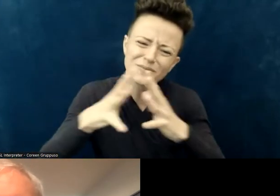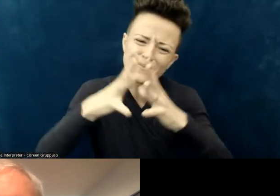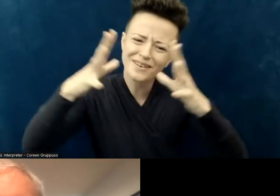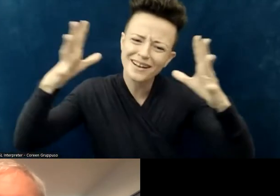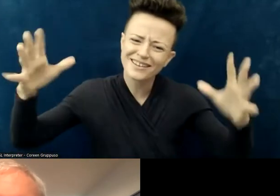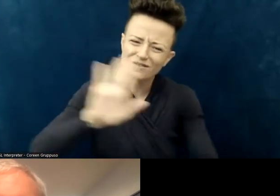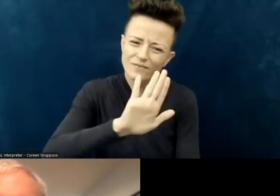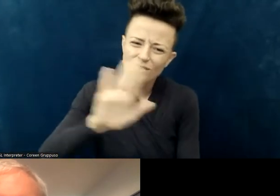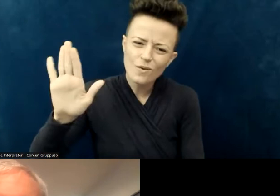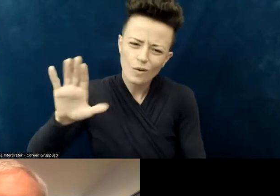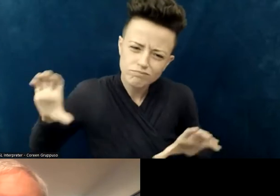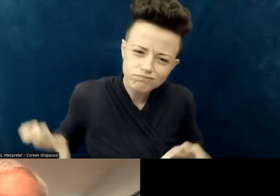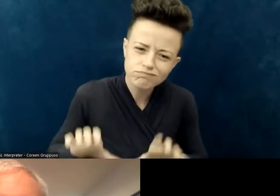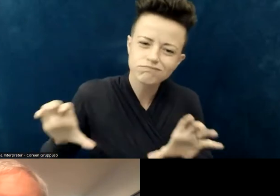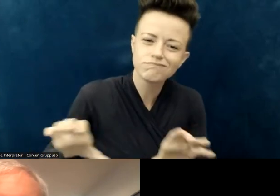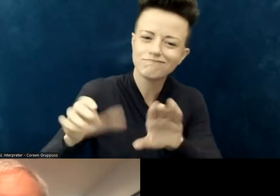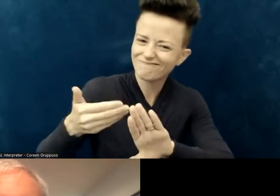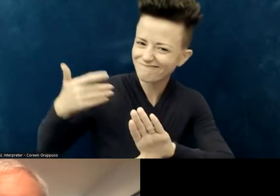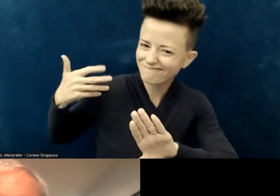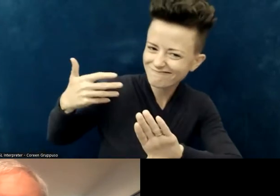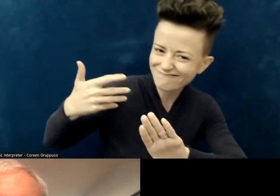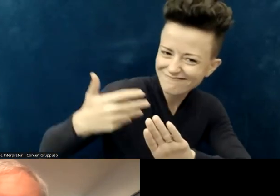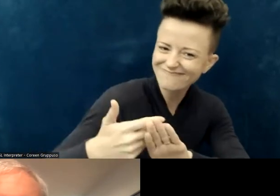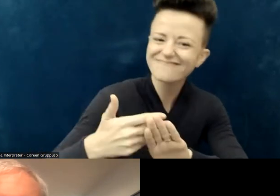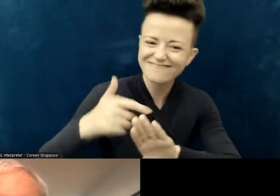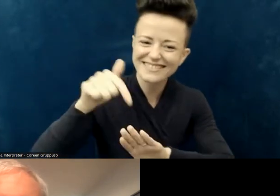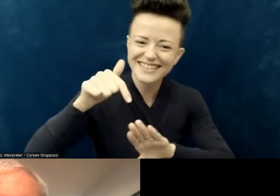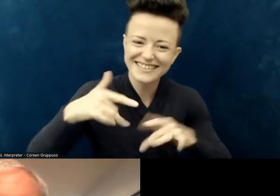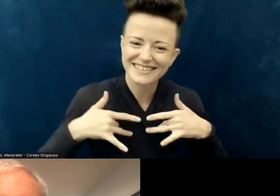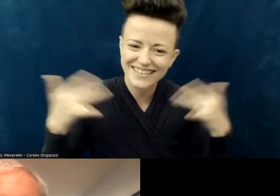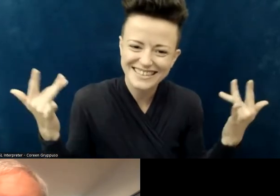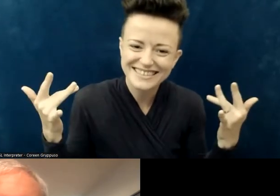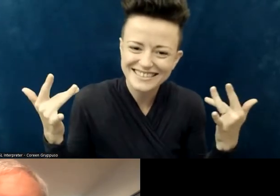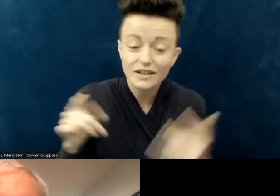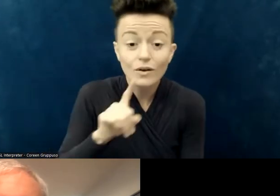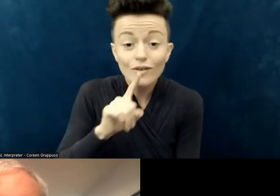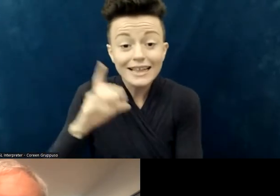Also, our Disability Concerns team: